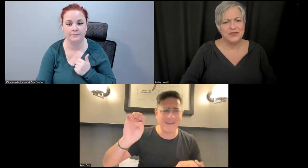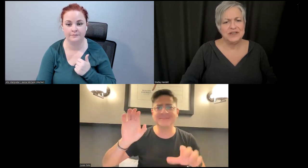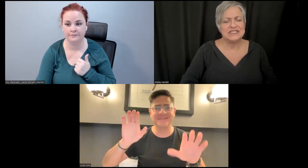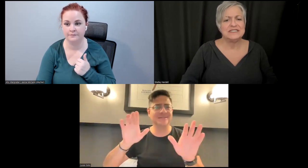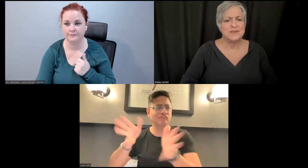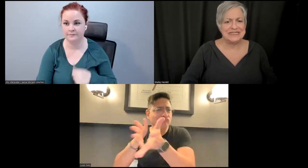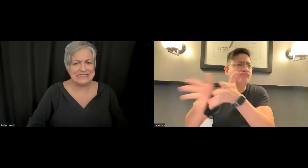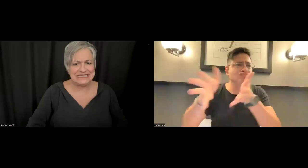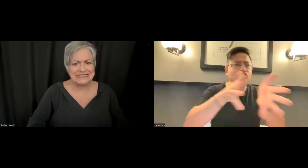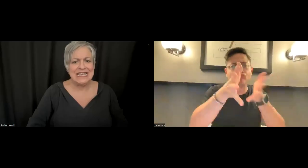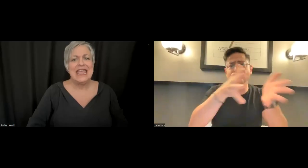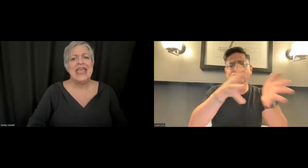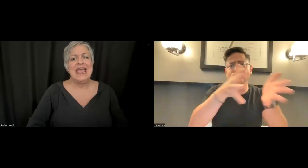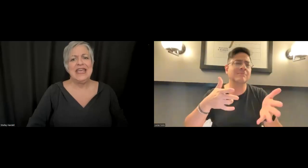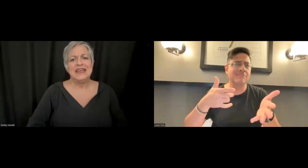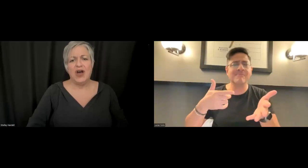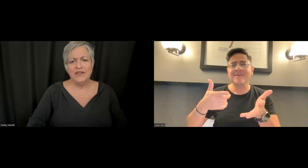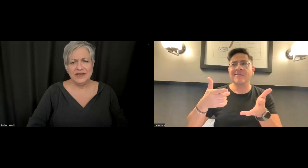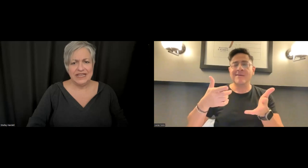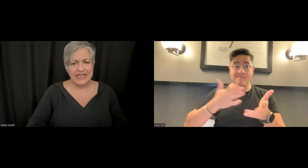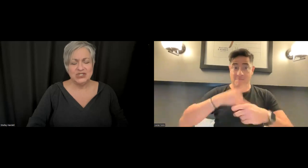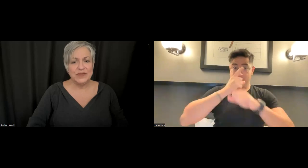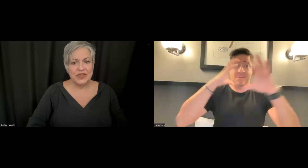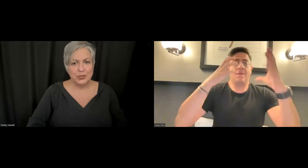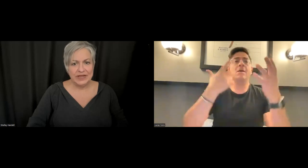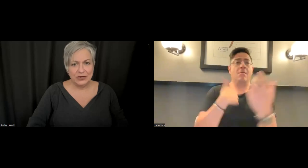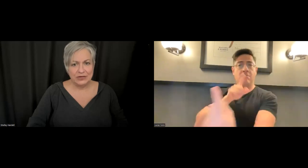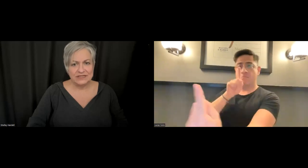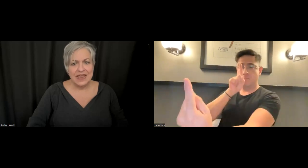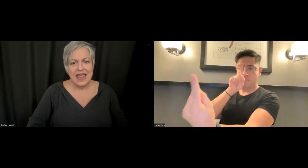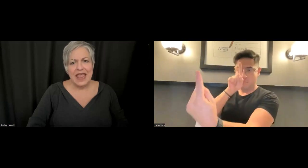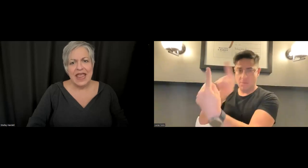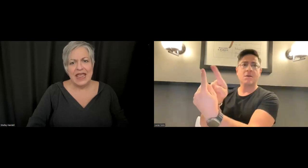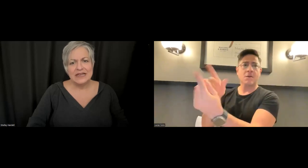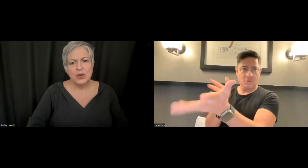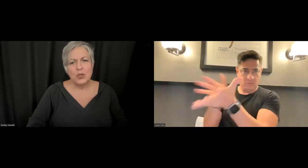different spaces, and often engage with other players, and